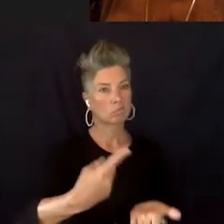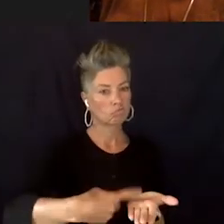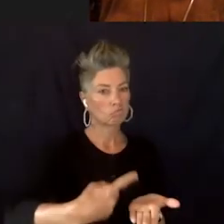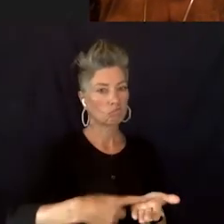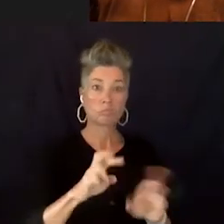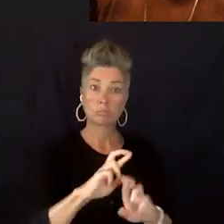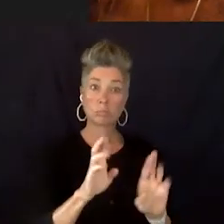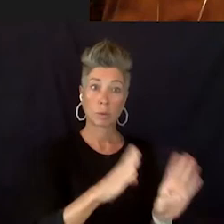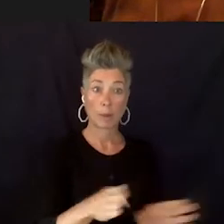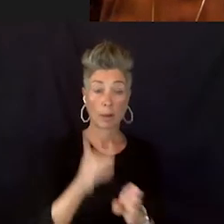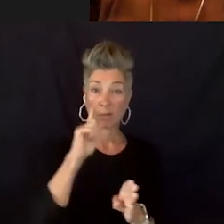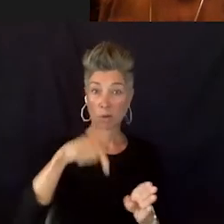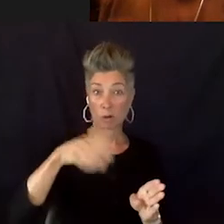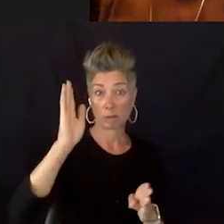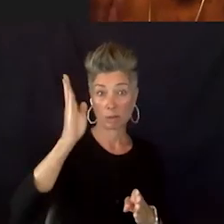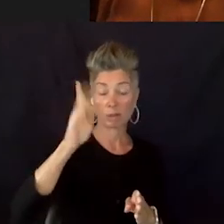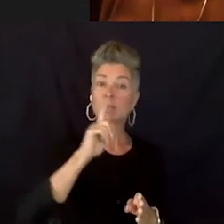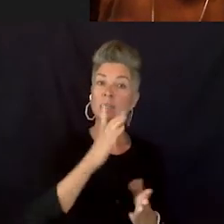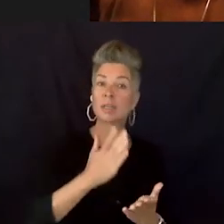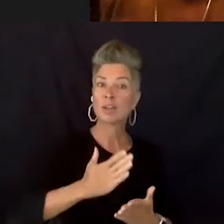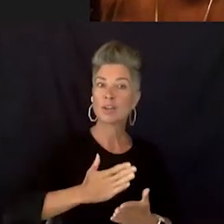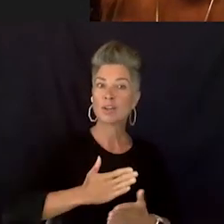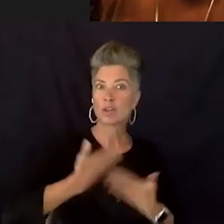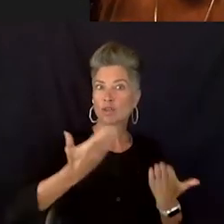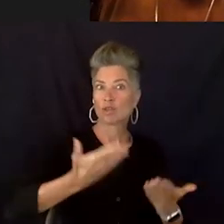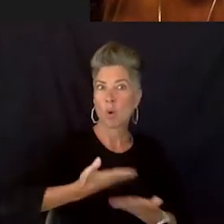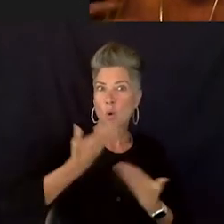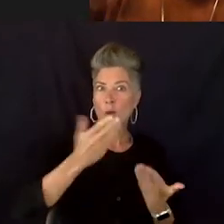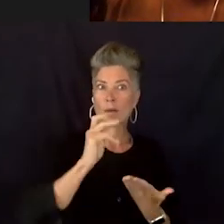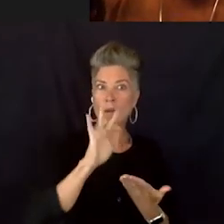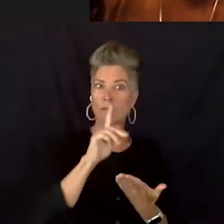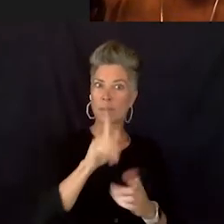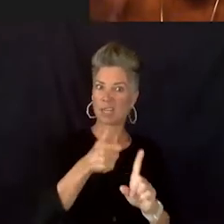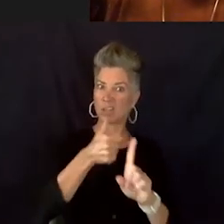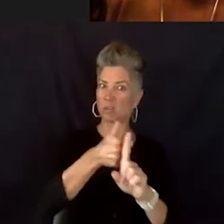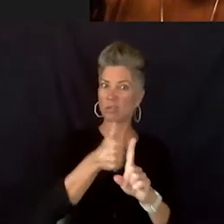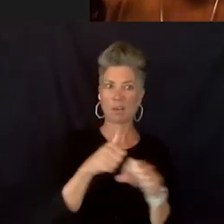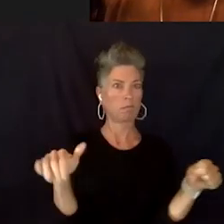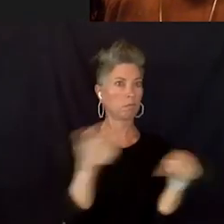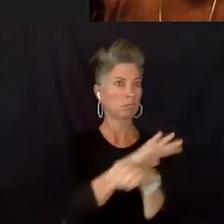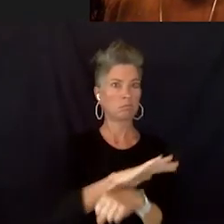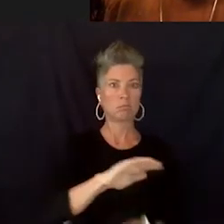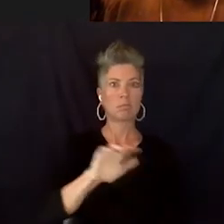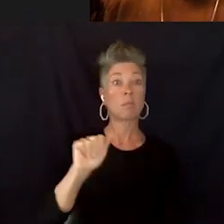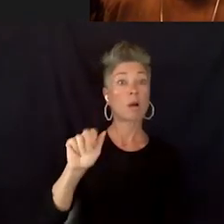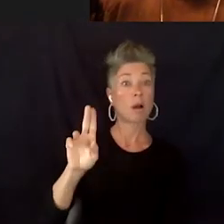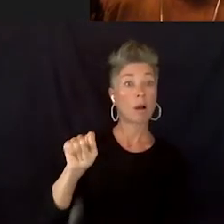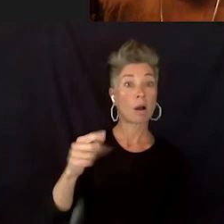is like the joy of being one's authentic selves. Can you tell me about the joy that comes from being Naomi?